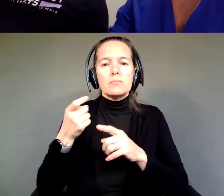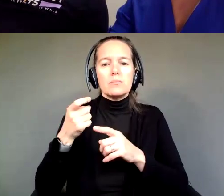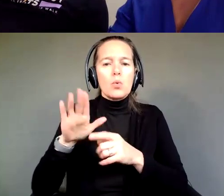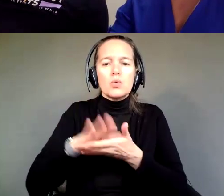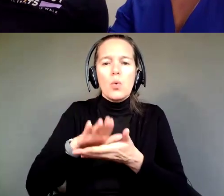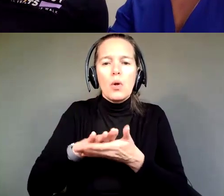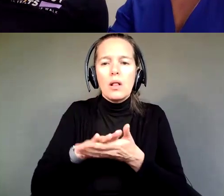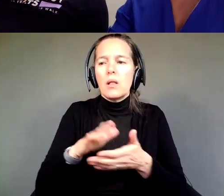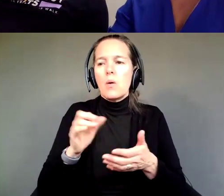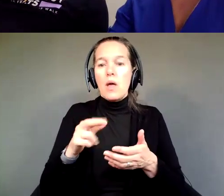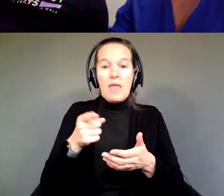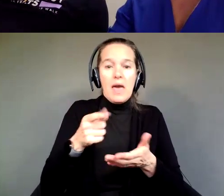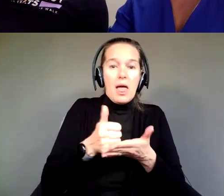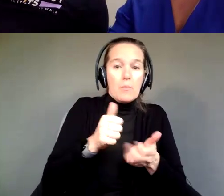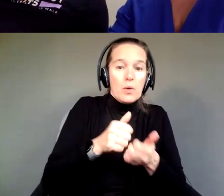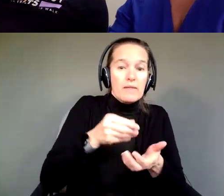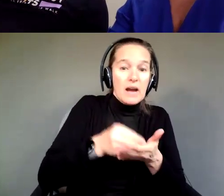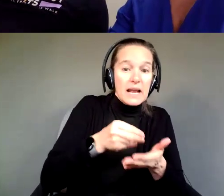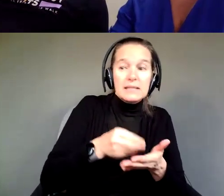somebody else helps you with different decisions.